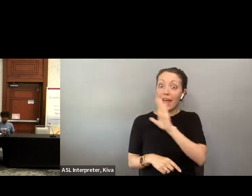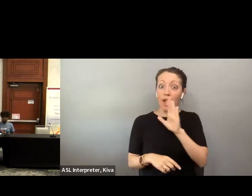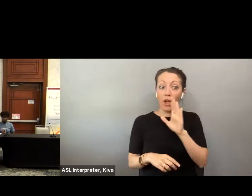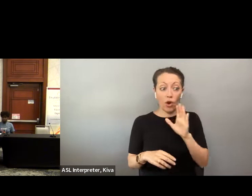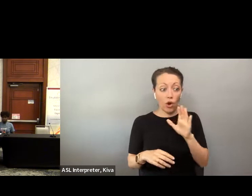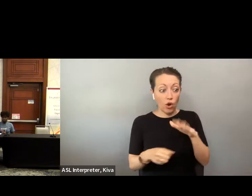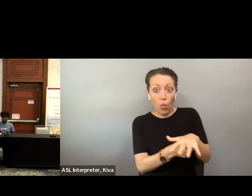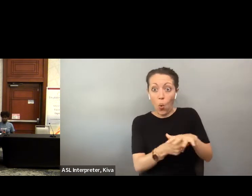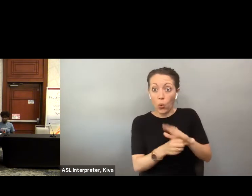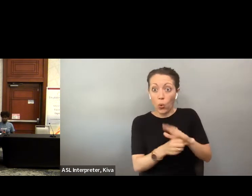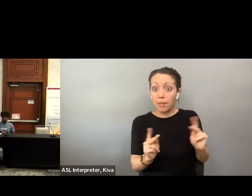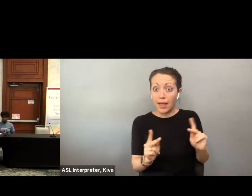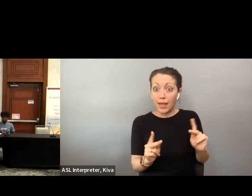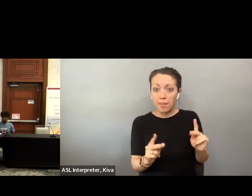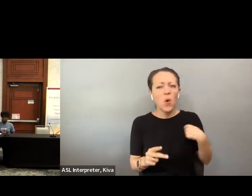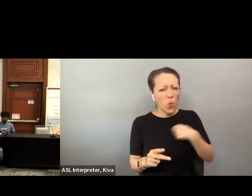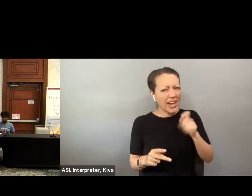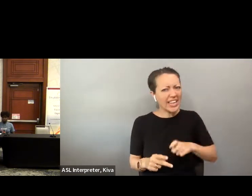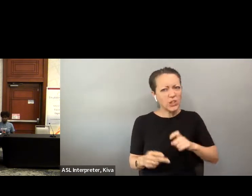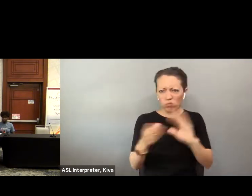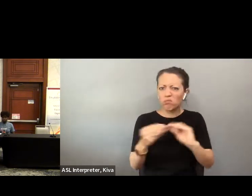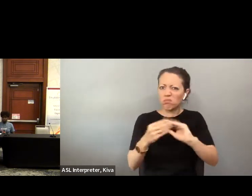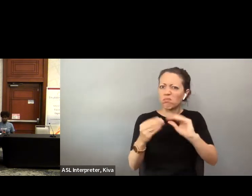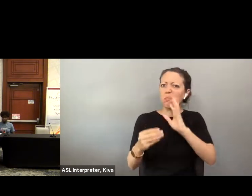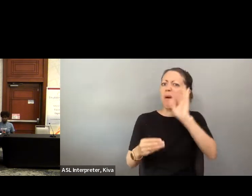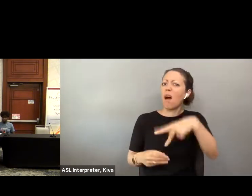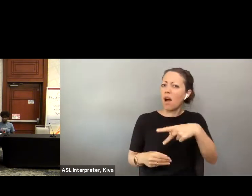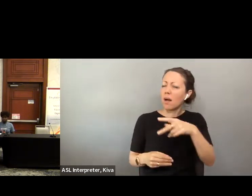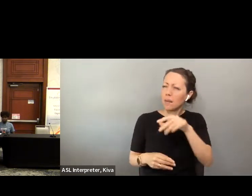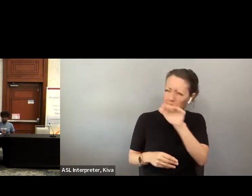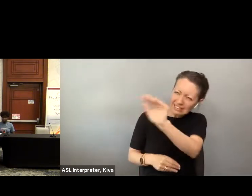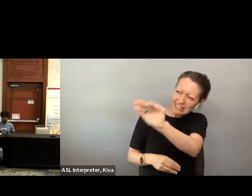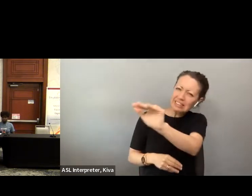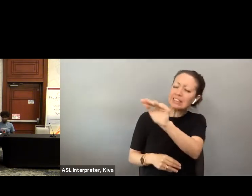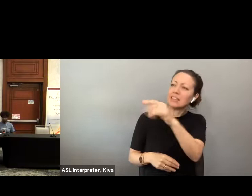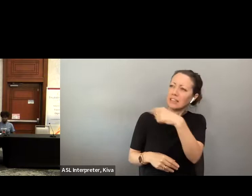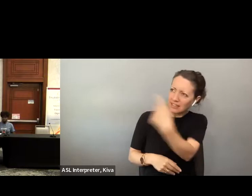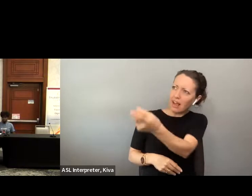from